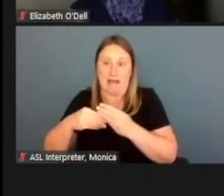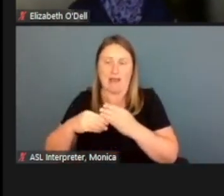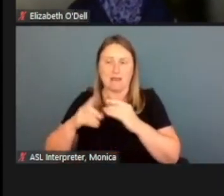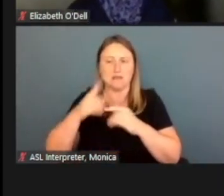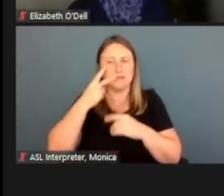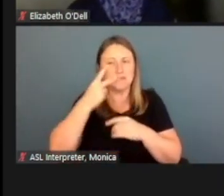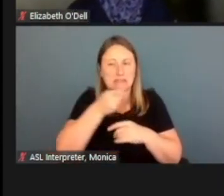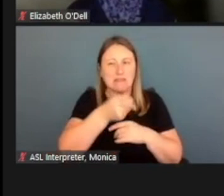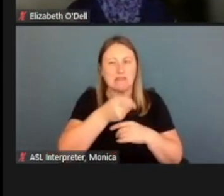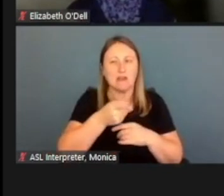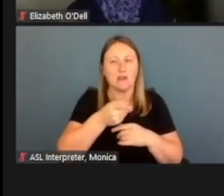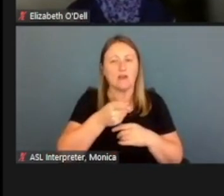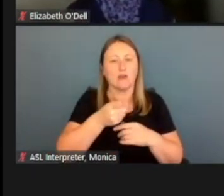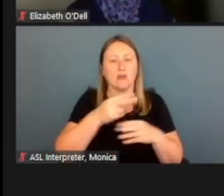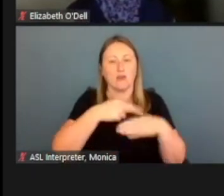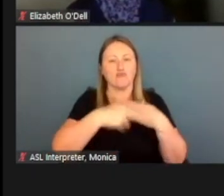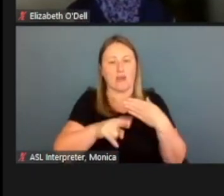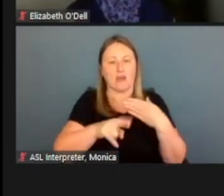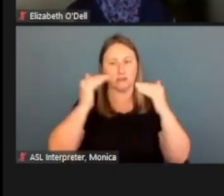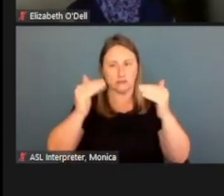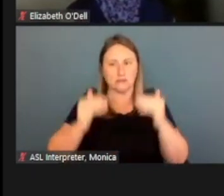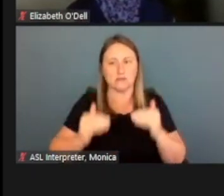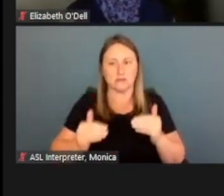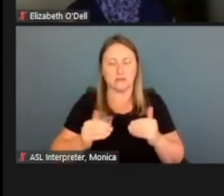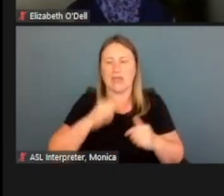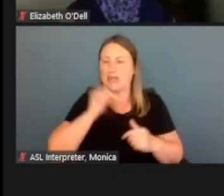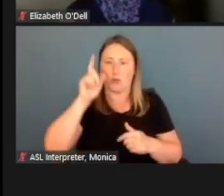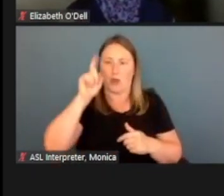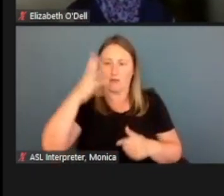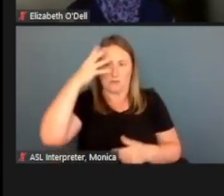so I don't forget or I don't have to memorize that.